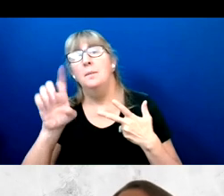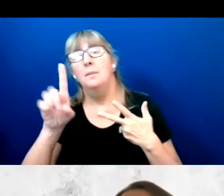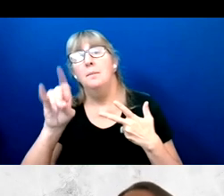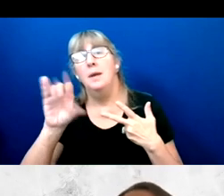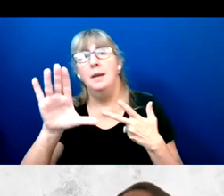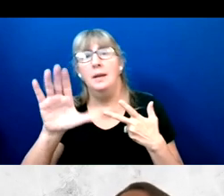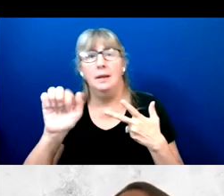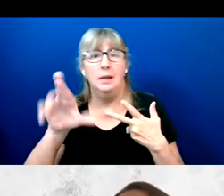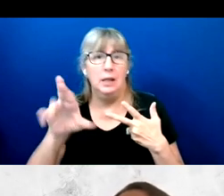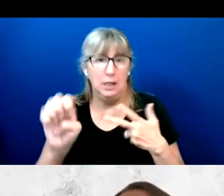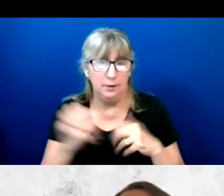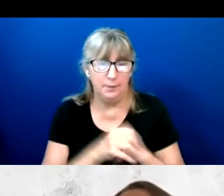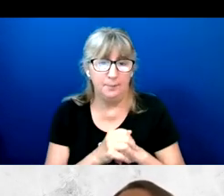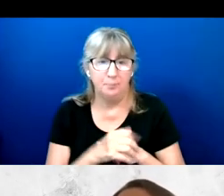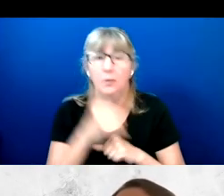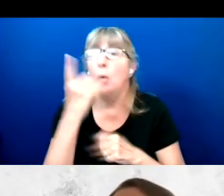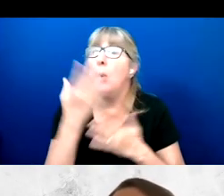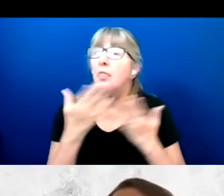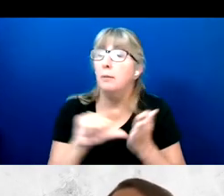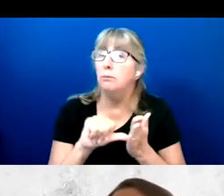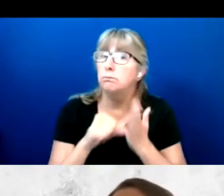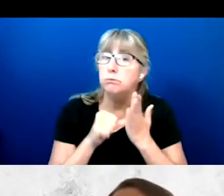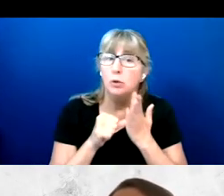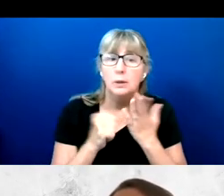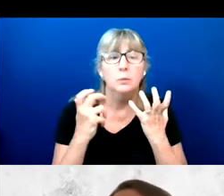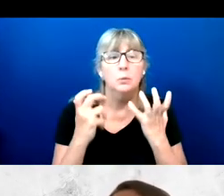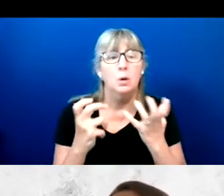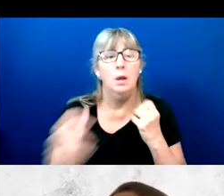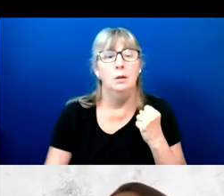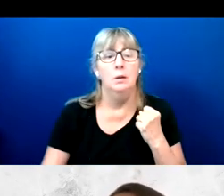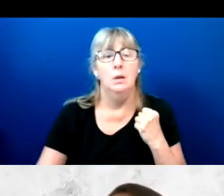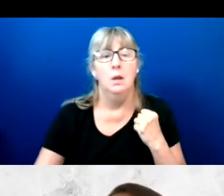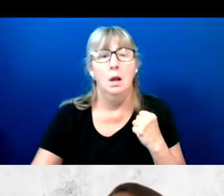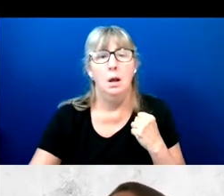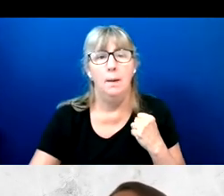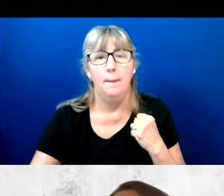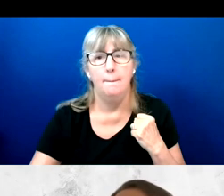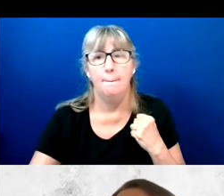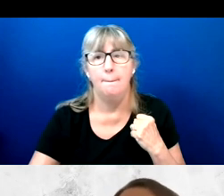One thing I want to highlight I previously said, the issues that are important to people